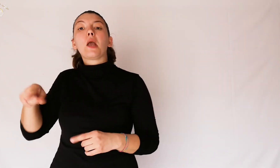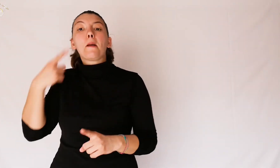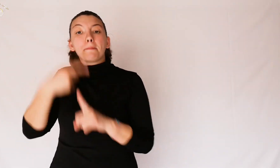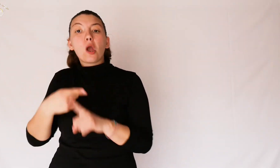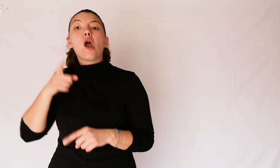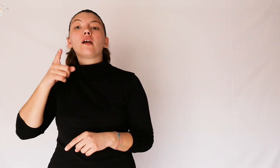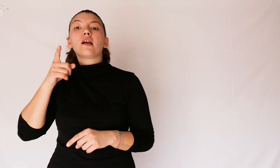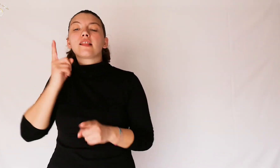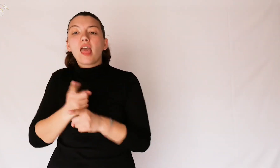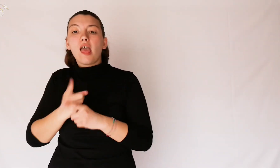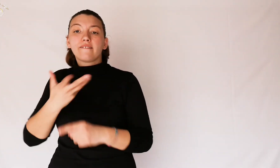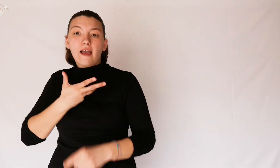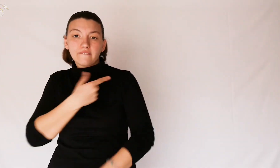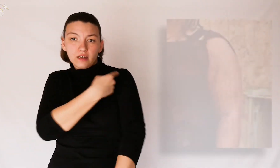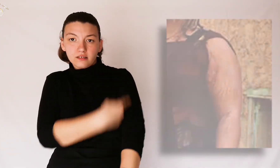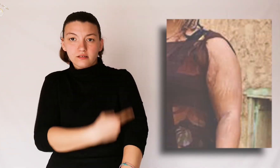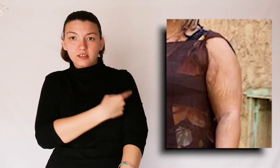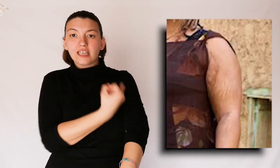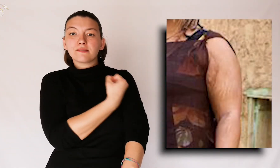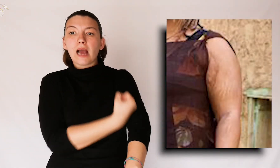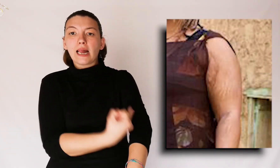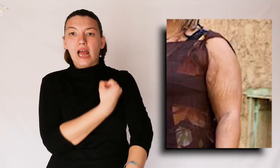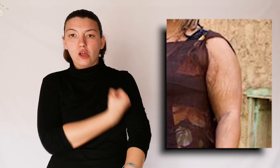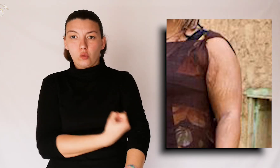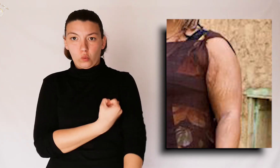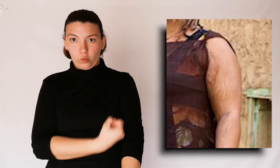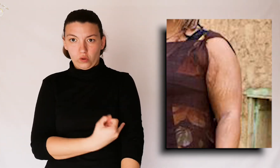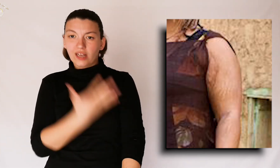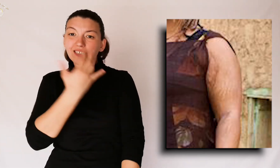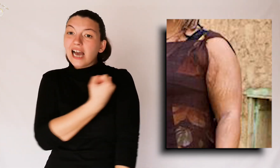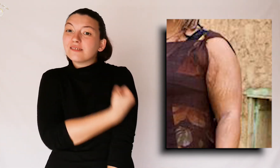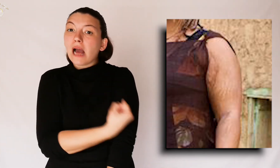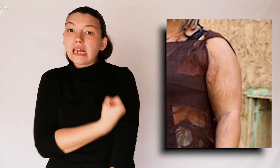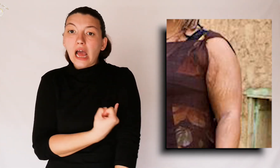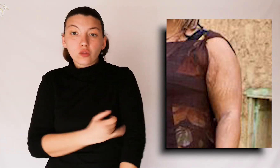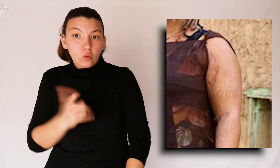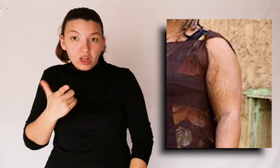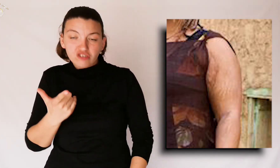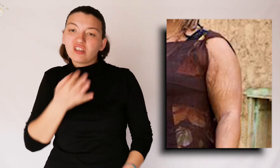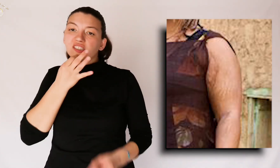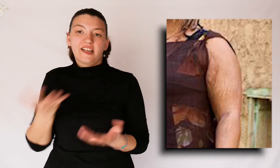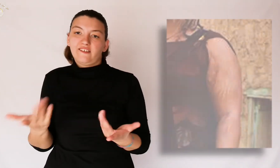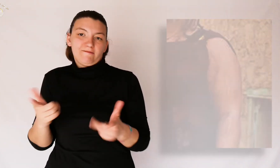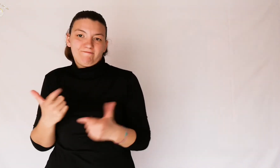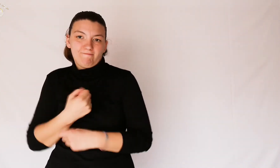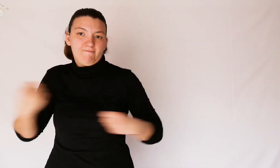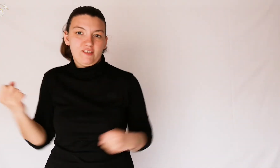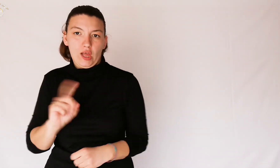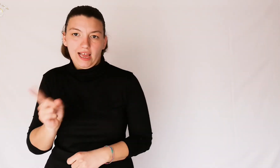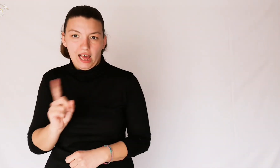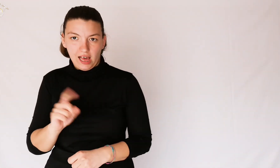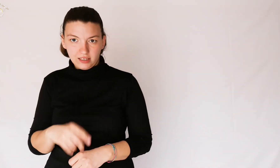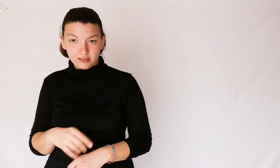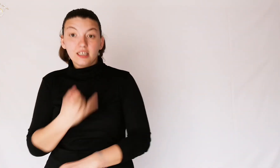It must also have stretch marks, if it does not it means that it is not fat,